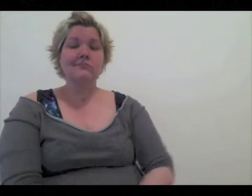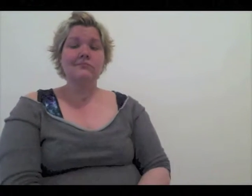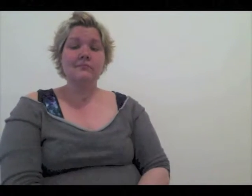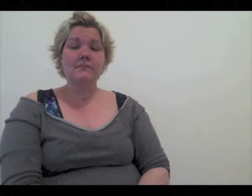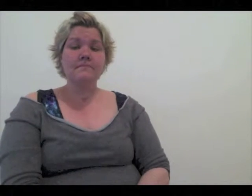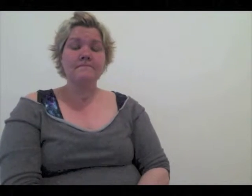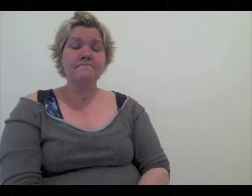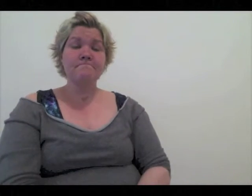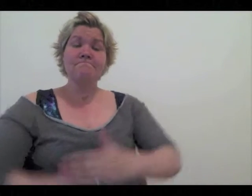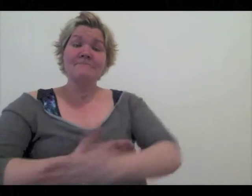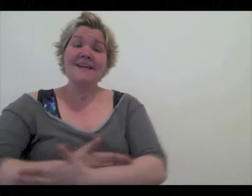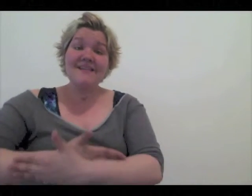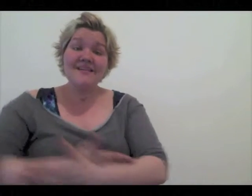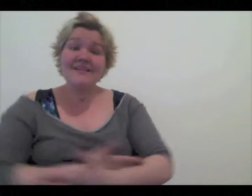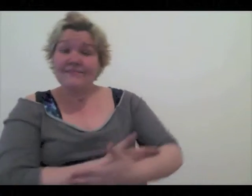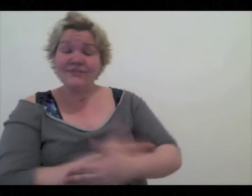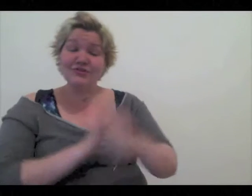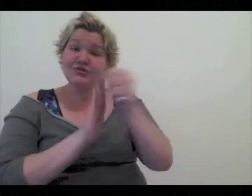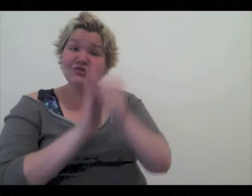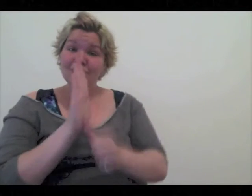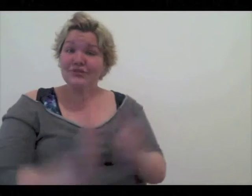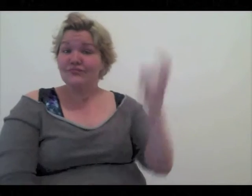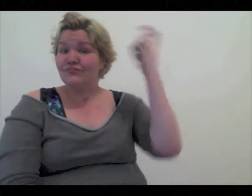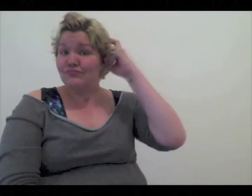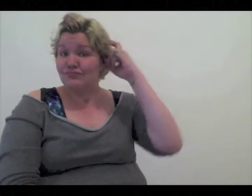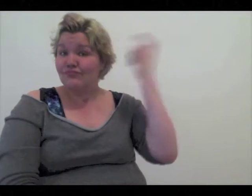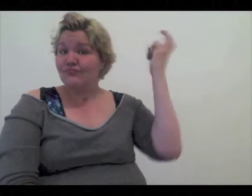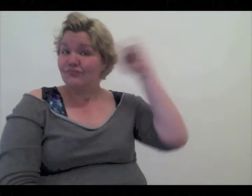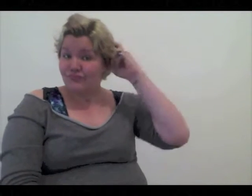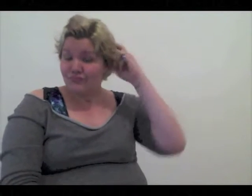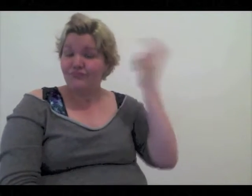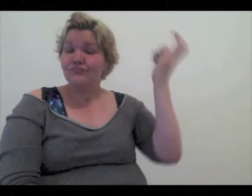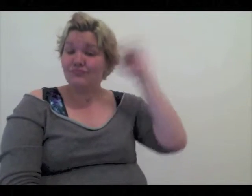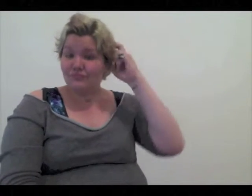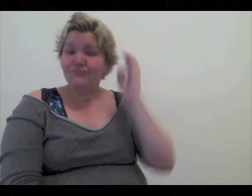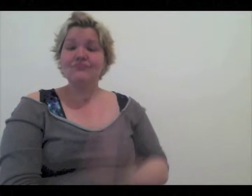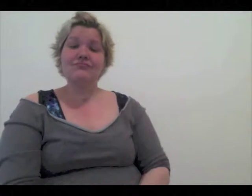Deaf babies are threatened with being surgically implanted with cochlear implants.